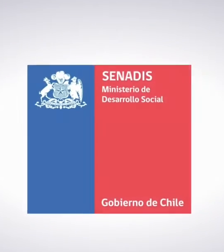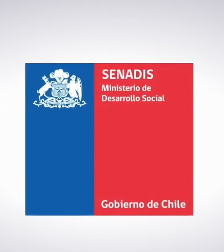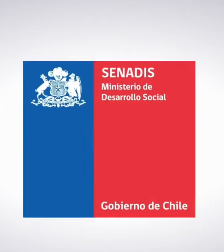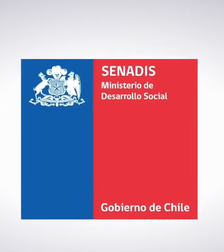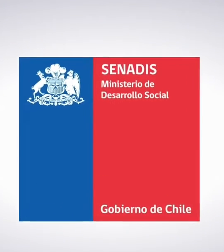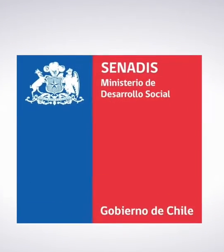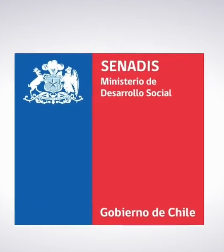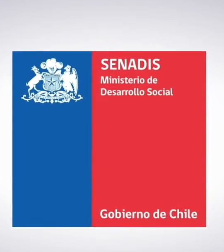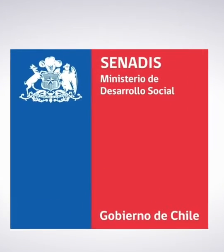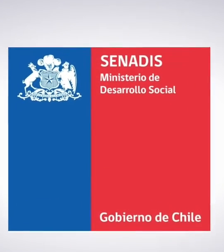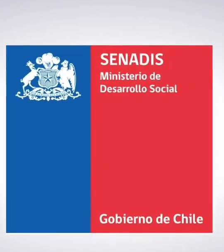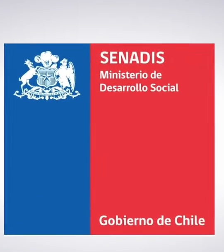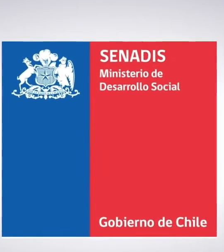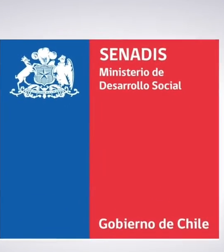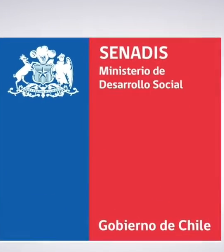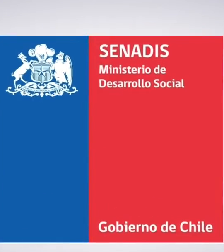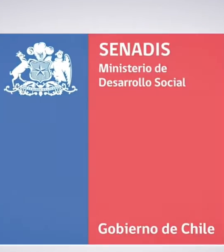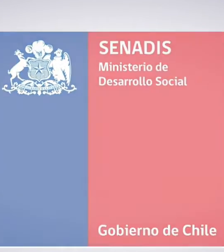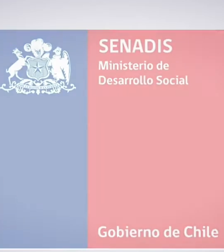National Service of Disability